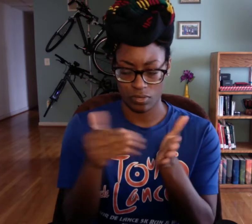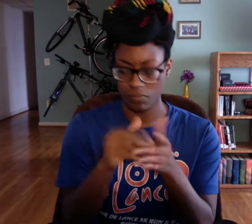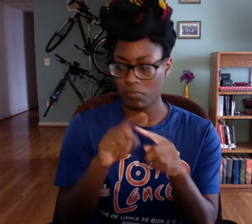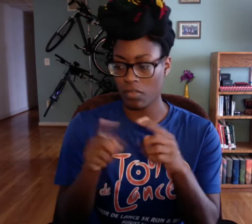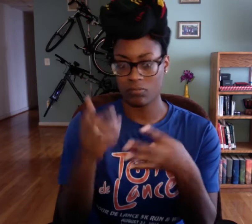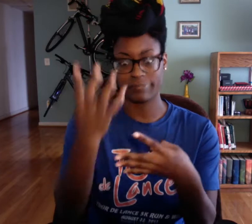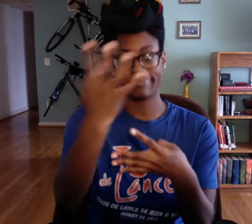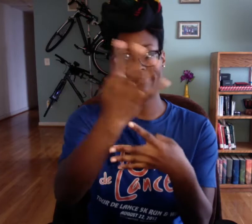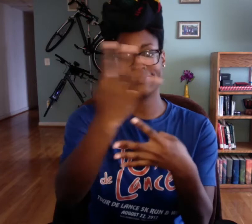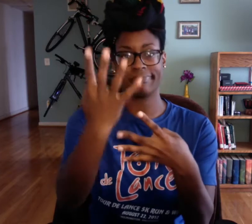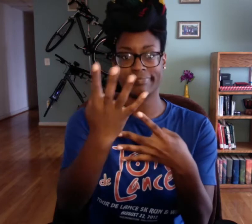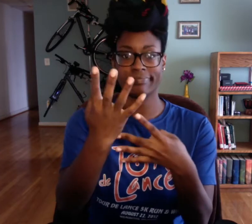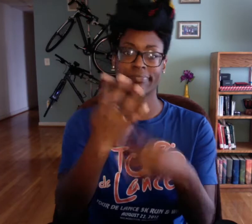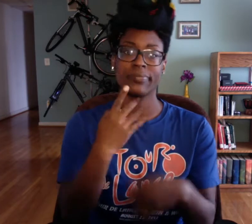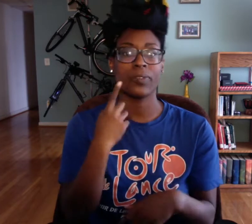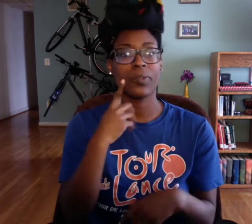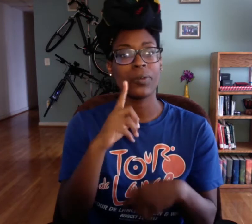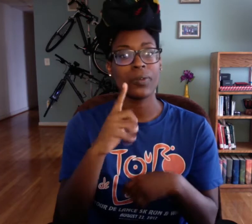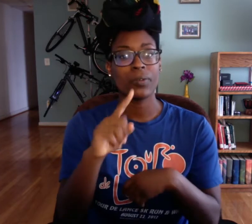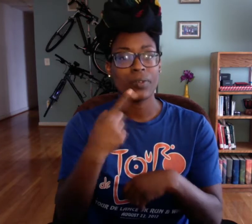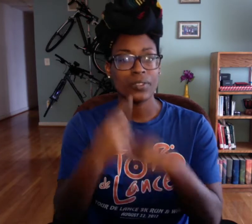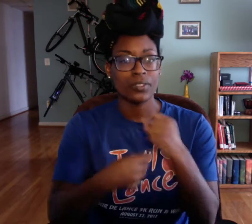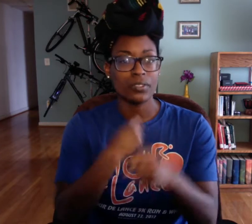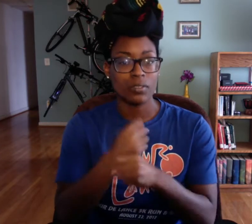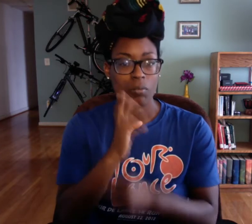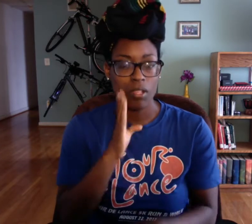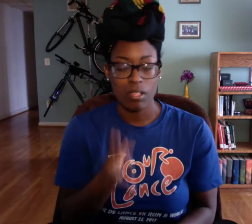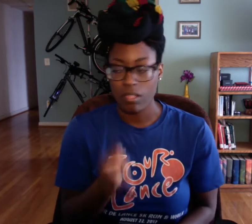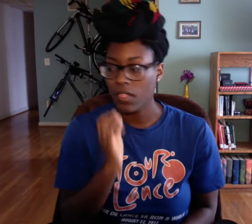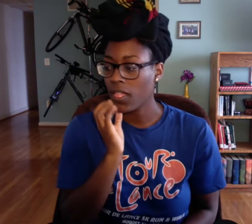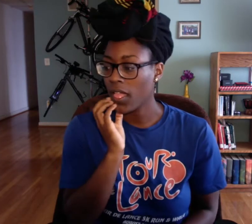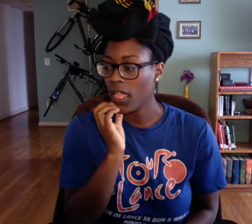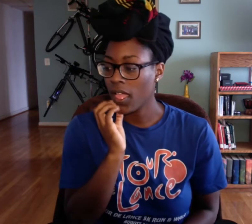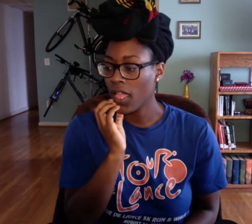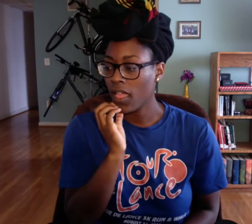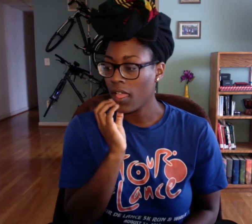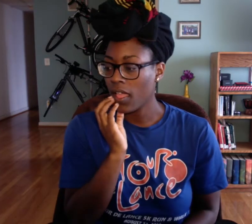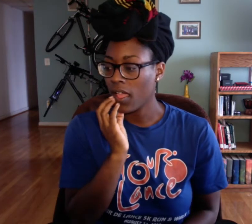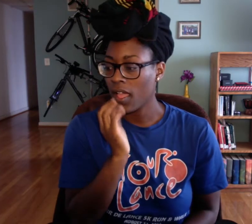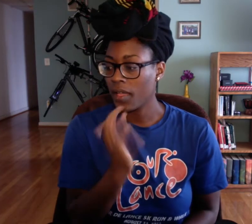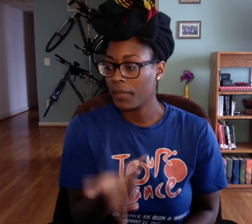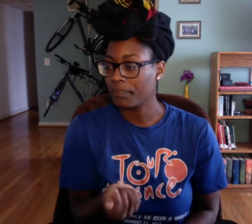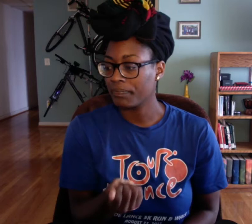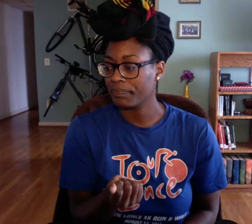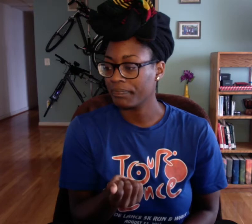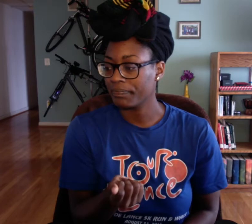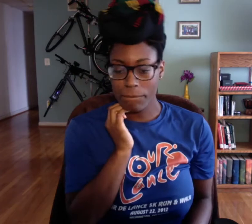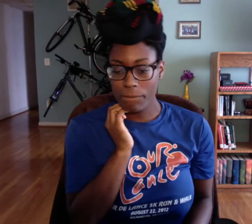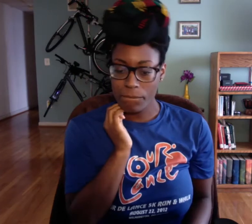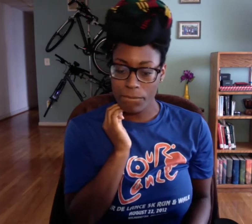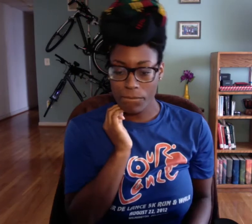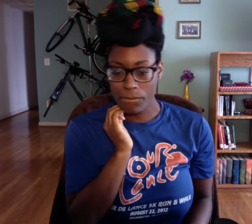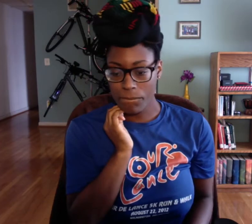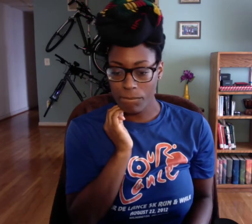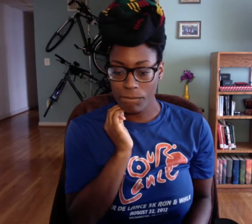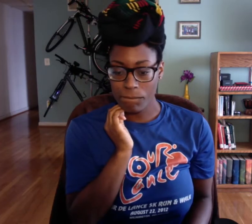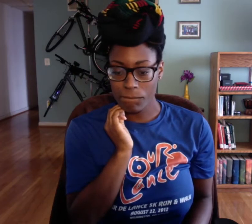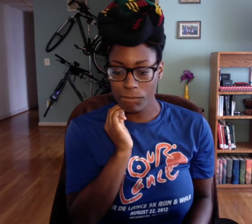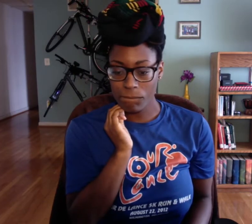I'm not sure I gotta check again but, this year I'll have 4 classes each semester.